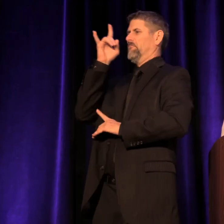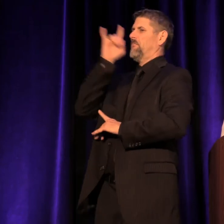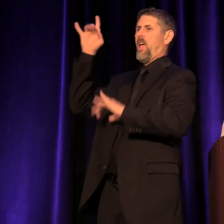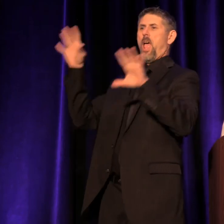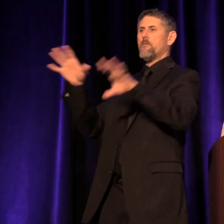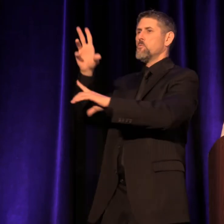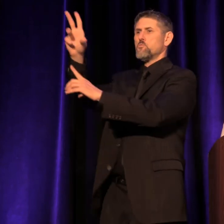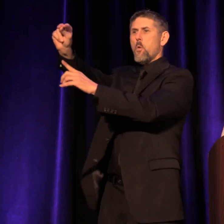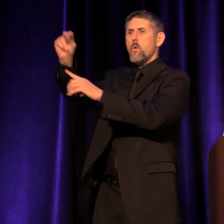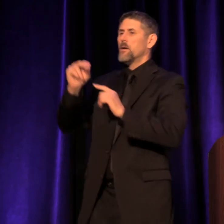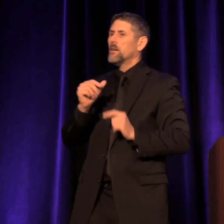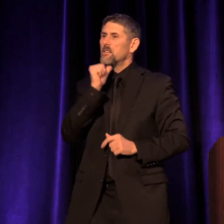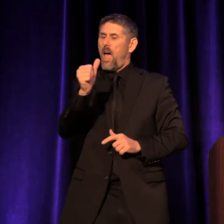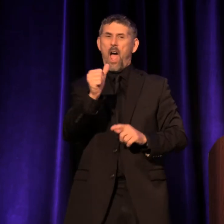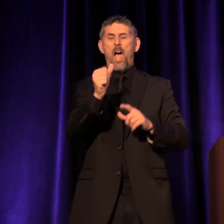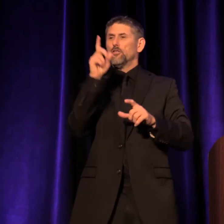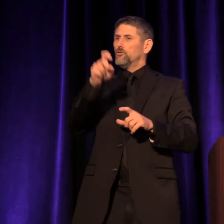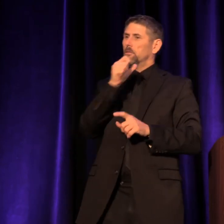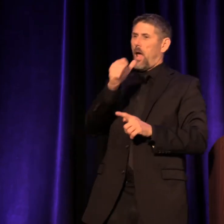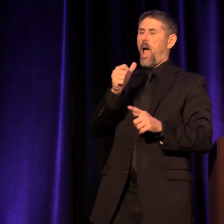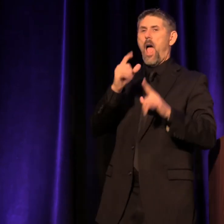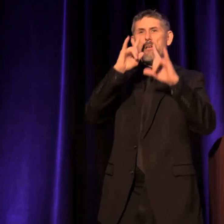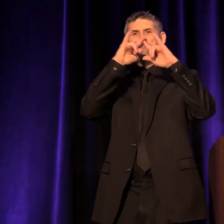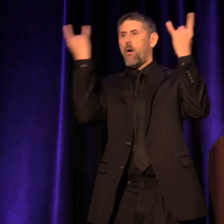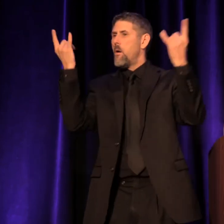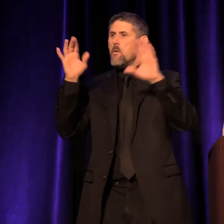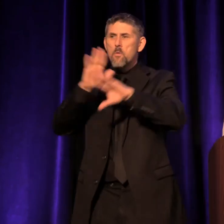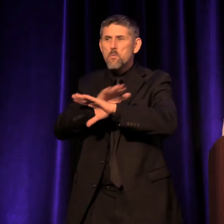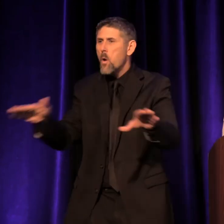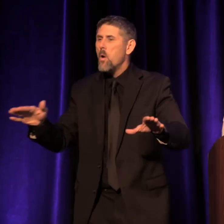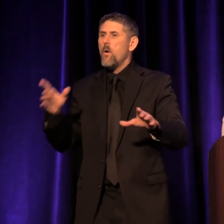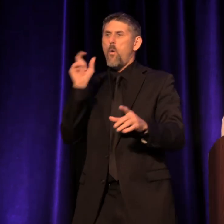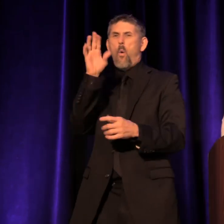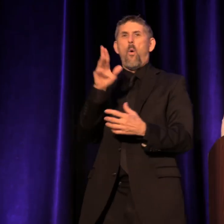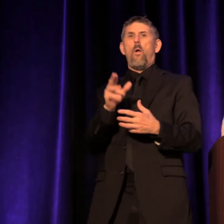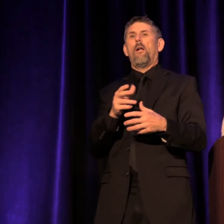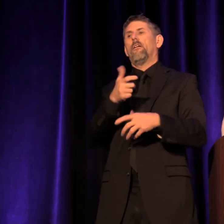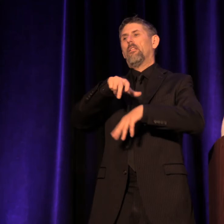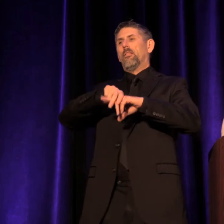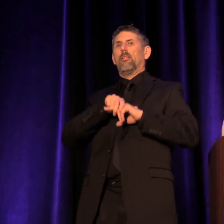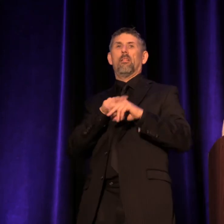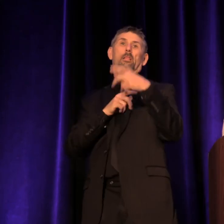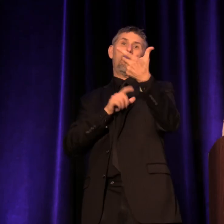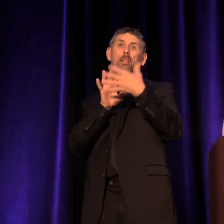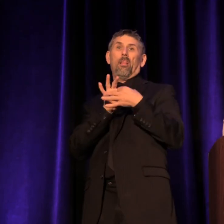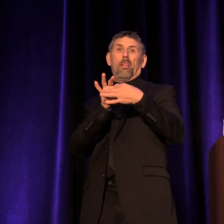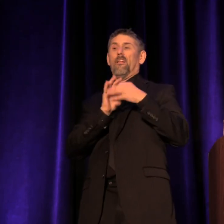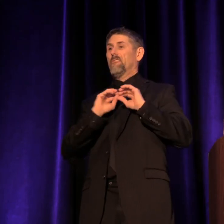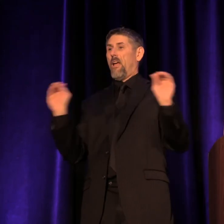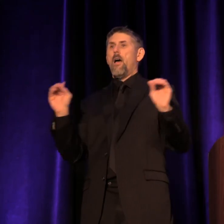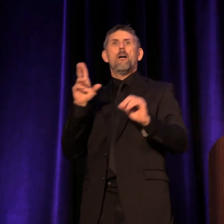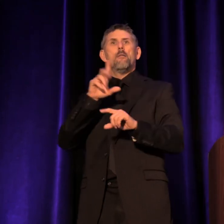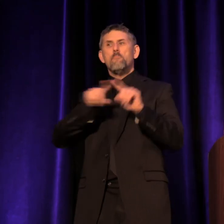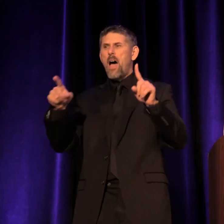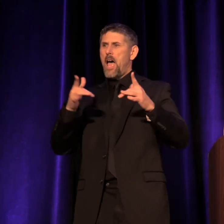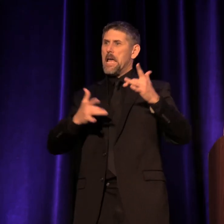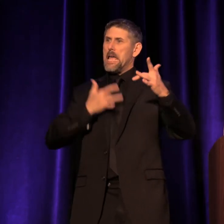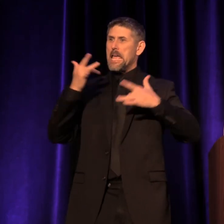It is not, or should not be boring or disconnected, but it is exciting and necessary.